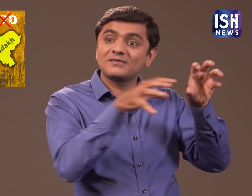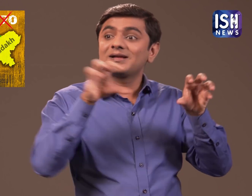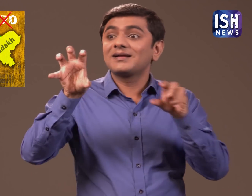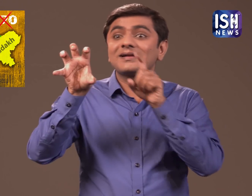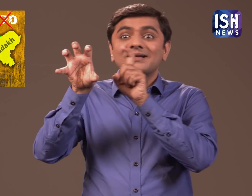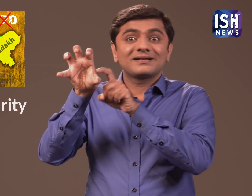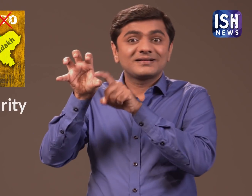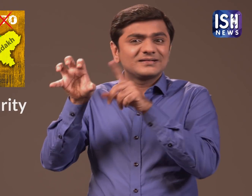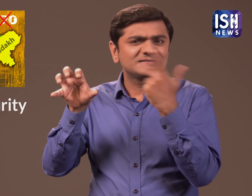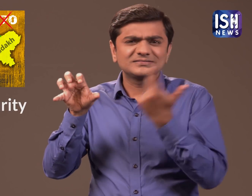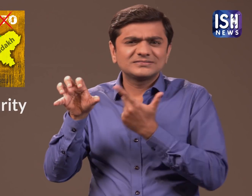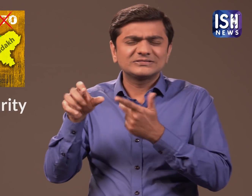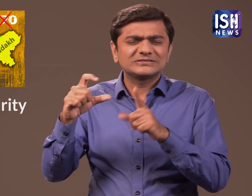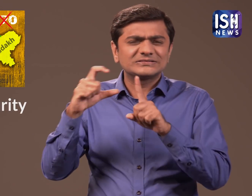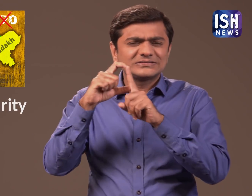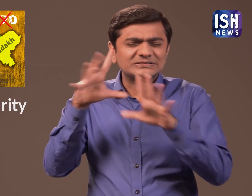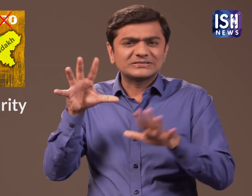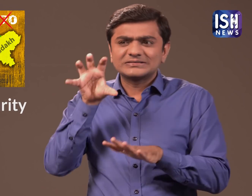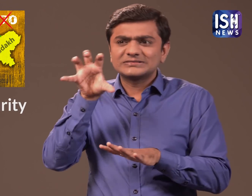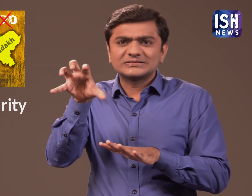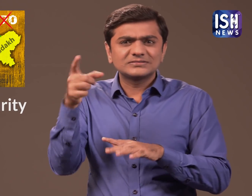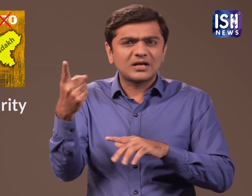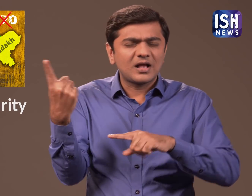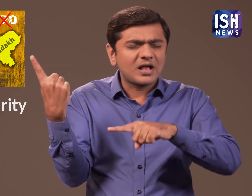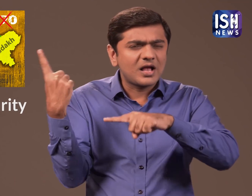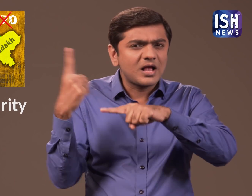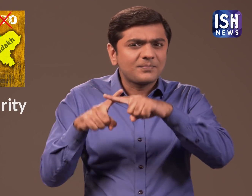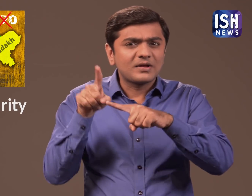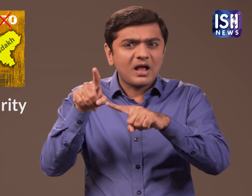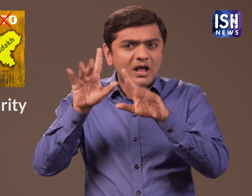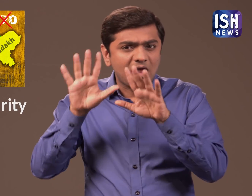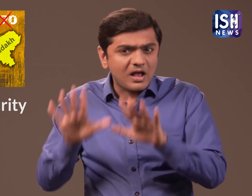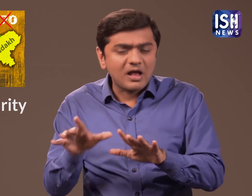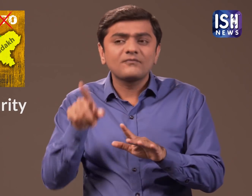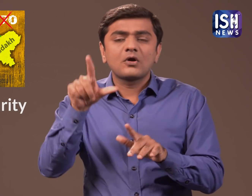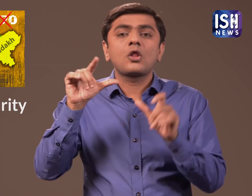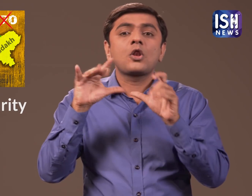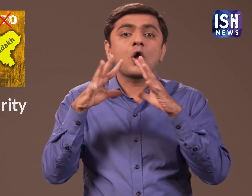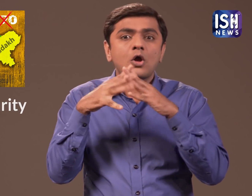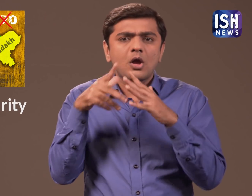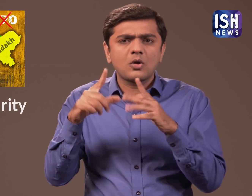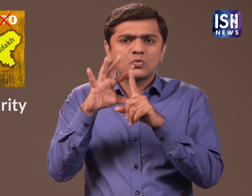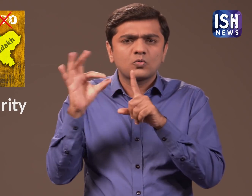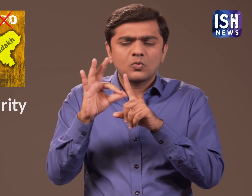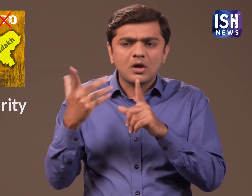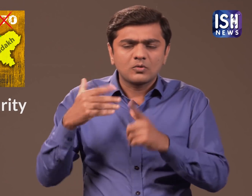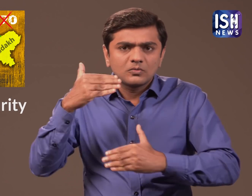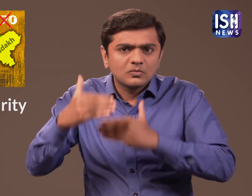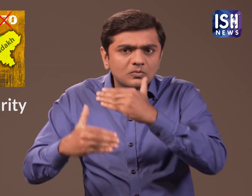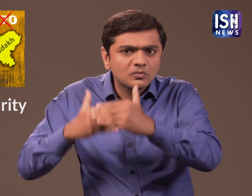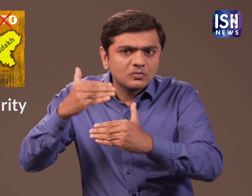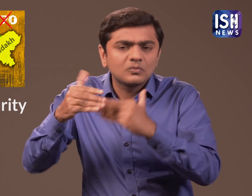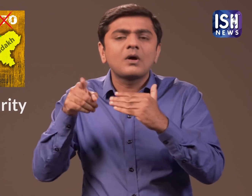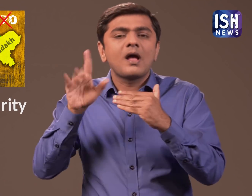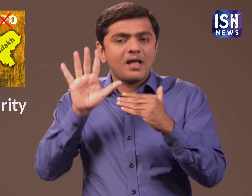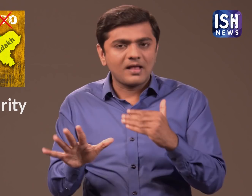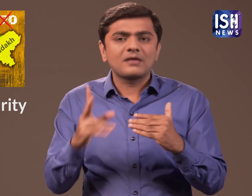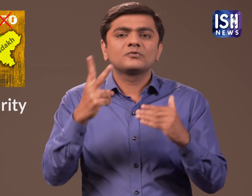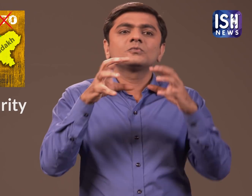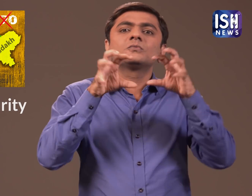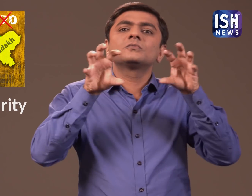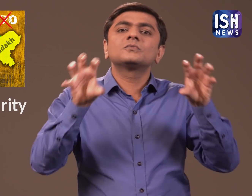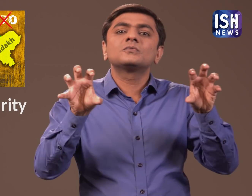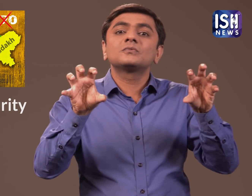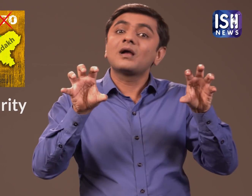The second focuses on the process to resolve a threat to the state.